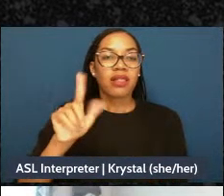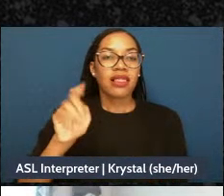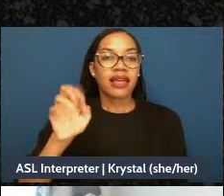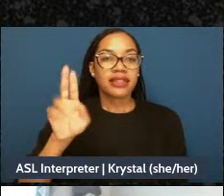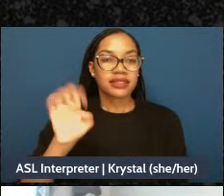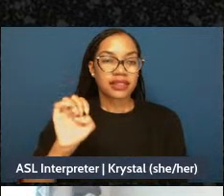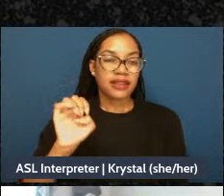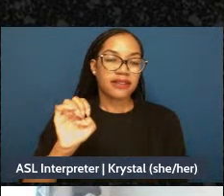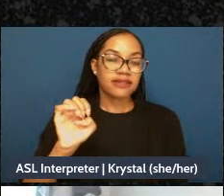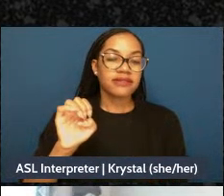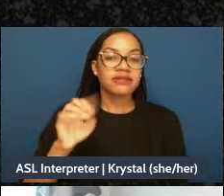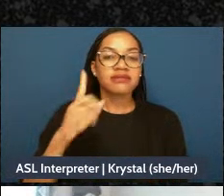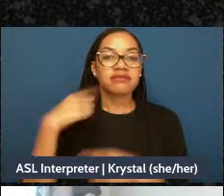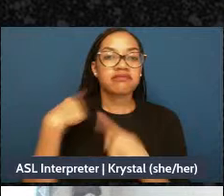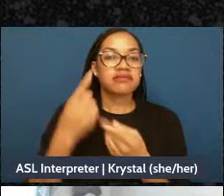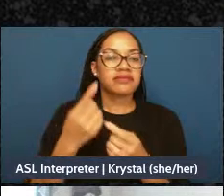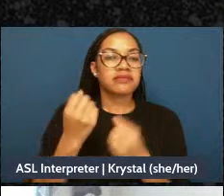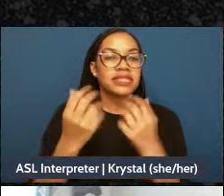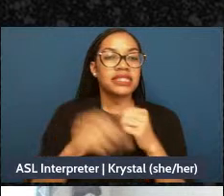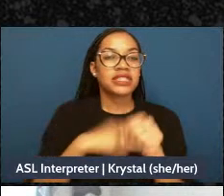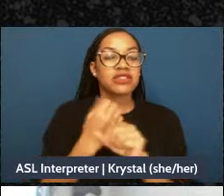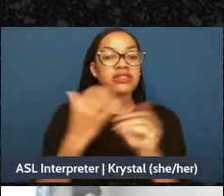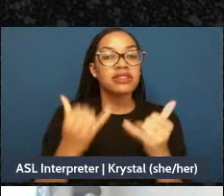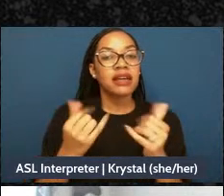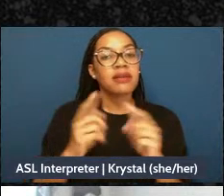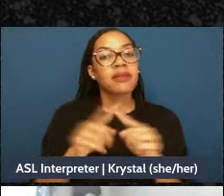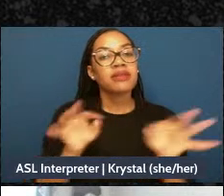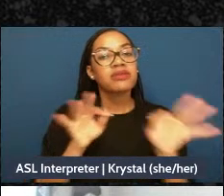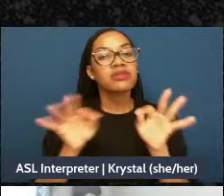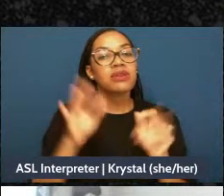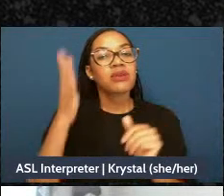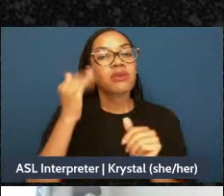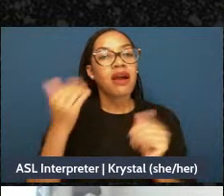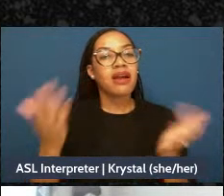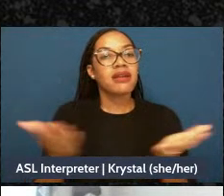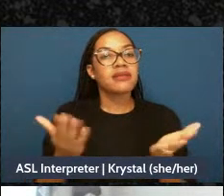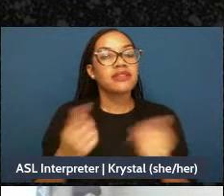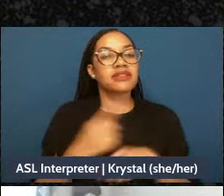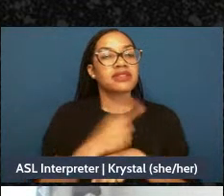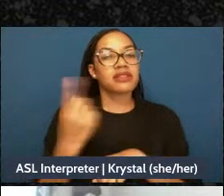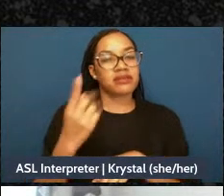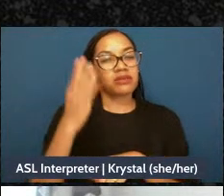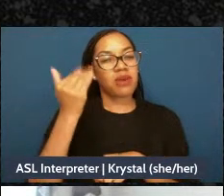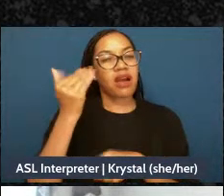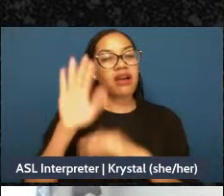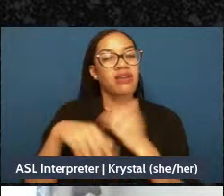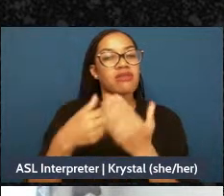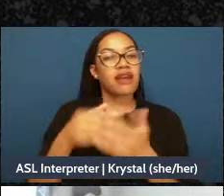to tell you a little bit about what brings me to the work that I do today. And honestly, it's